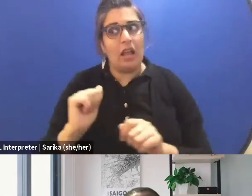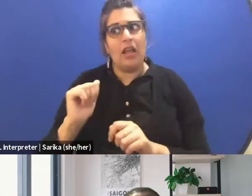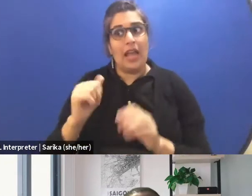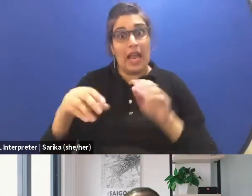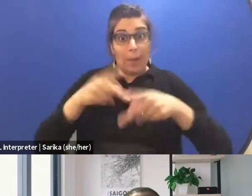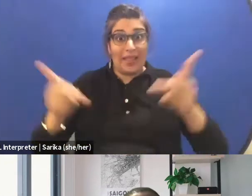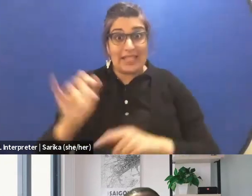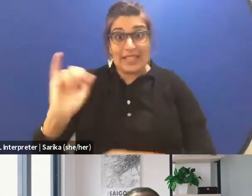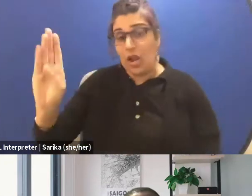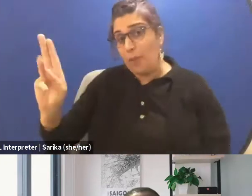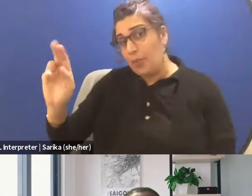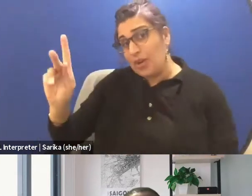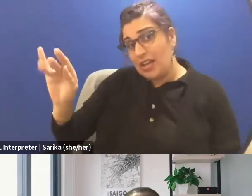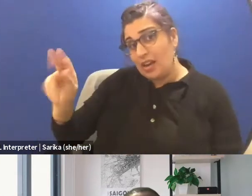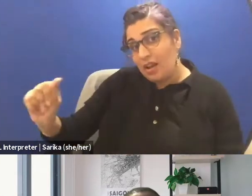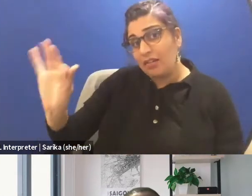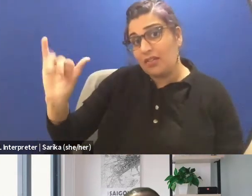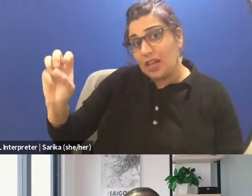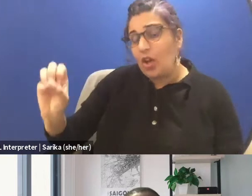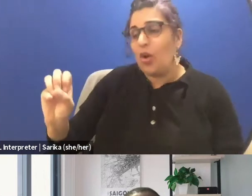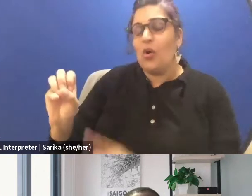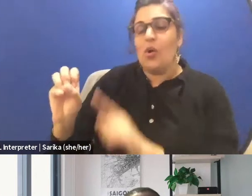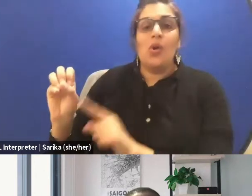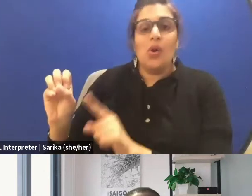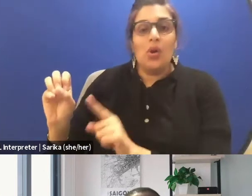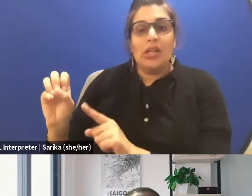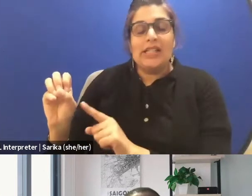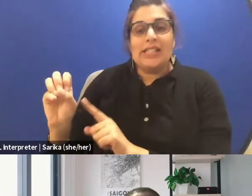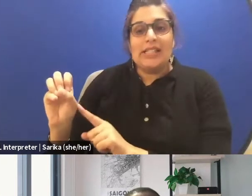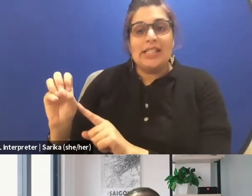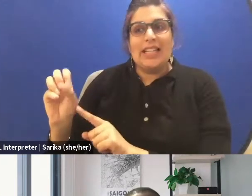is that it's not directly understood.